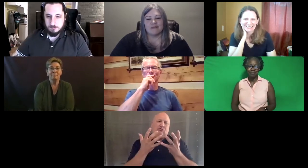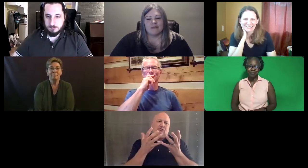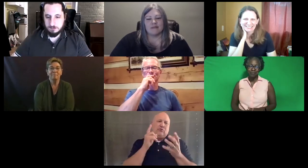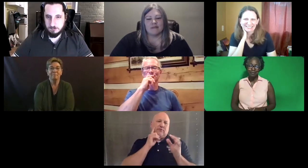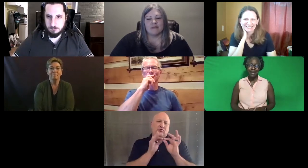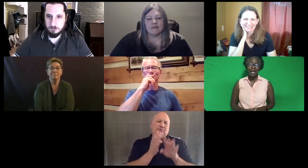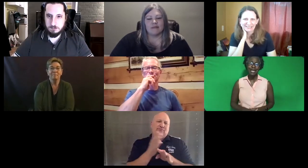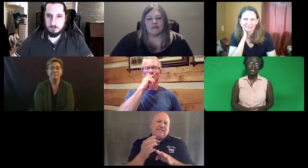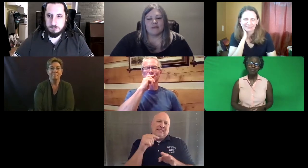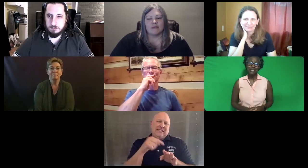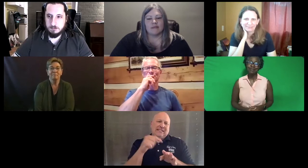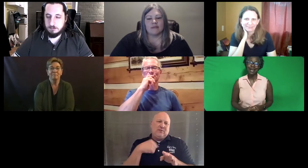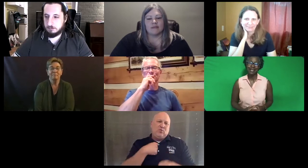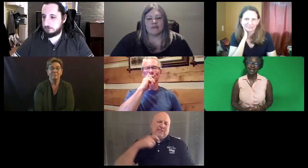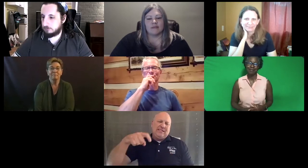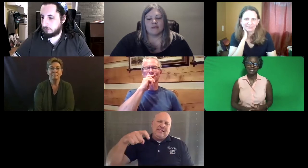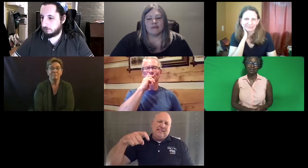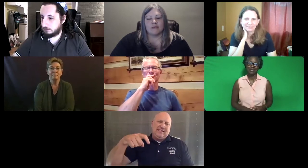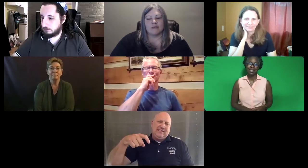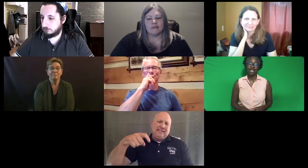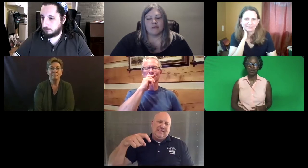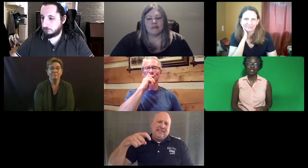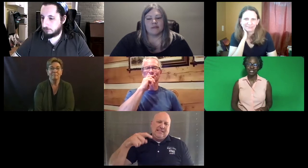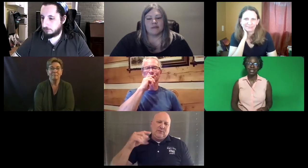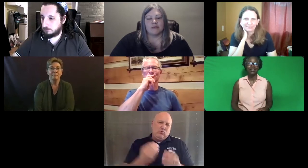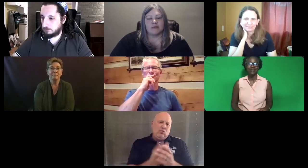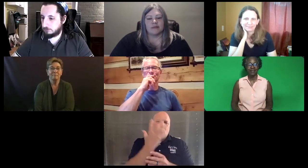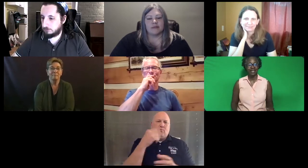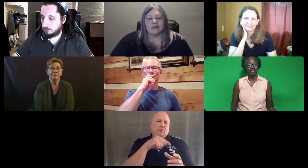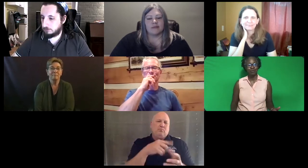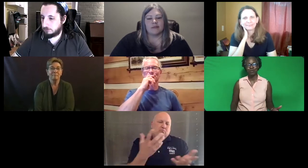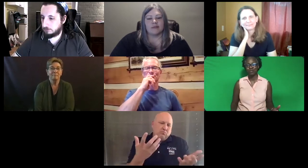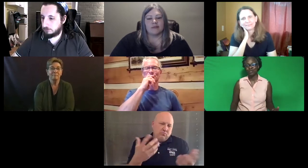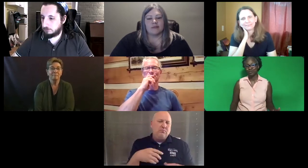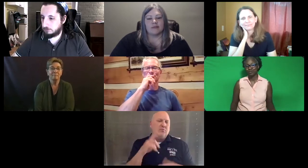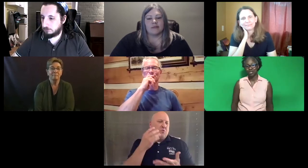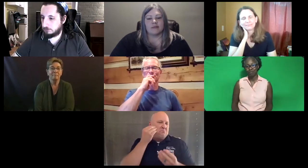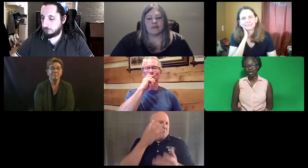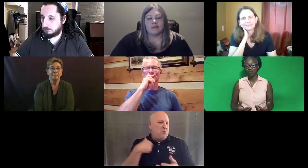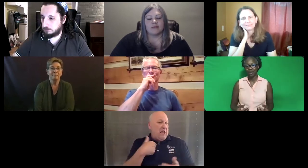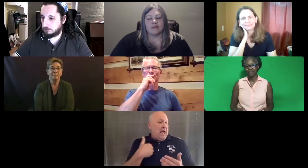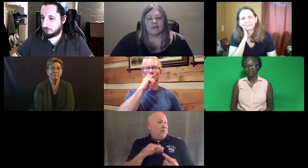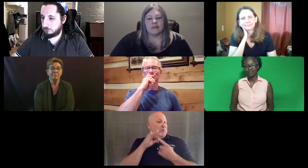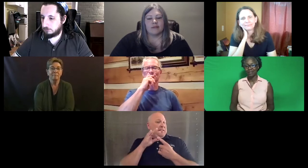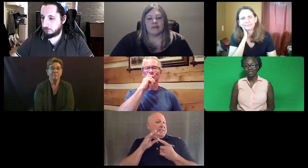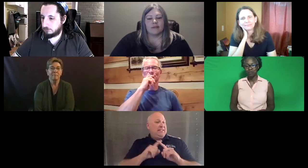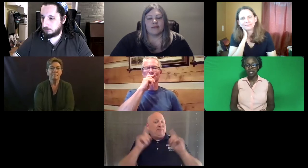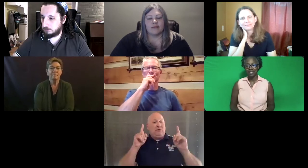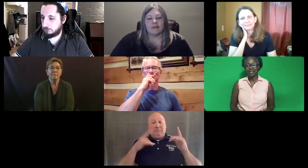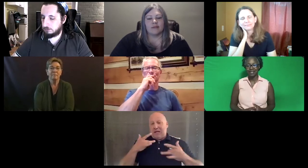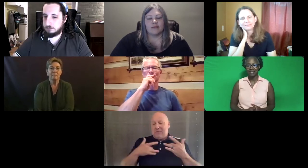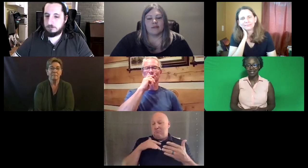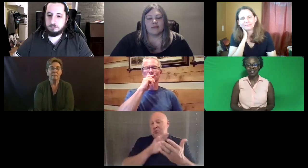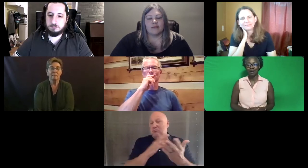And I think it's challenging interpreters to grow, and we've planted that seed.